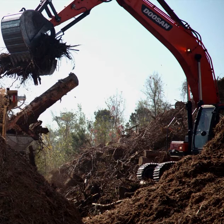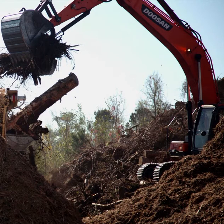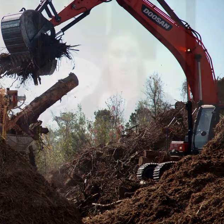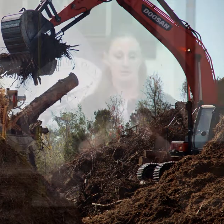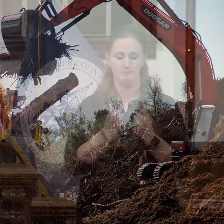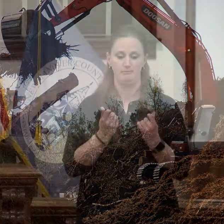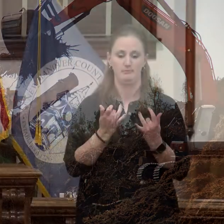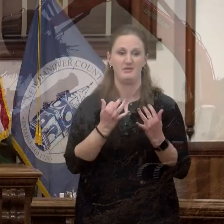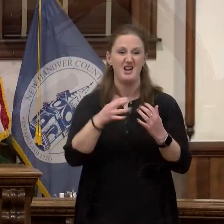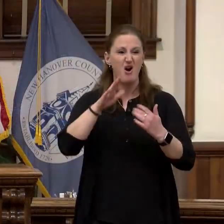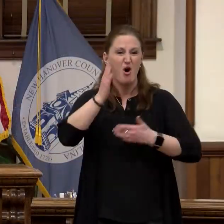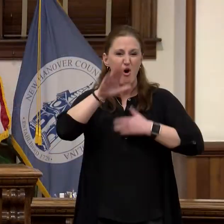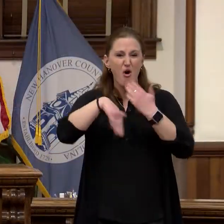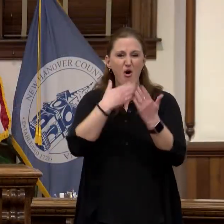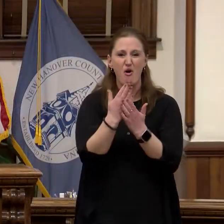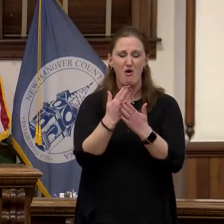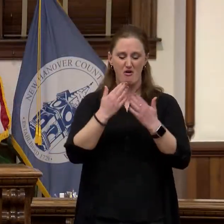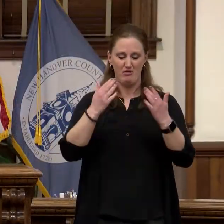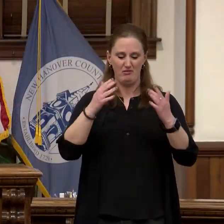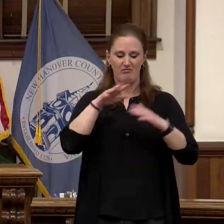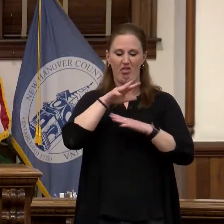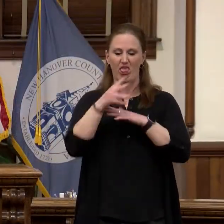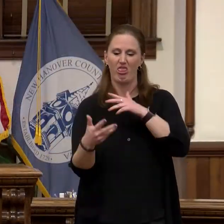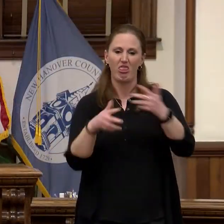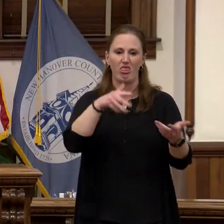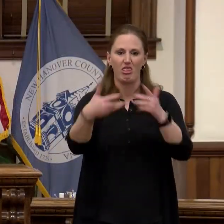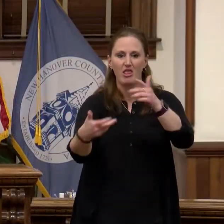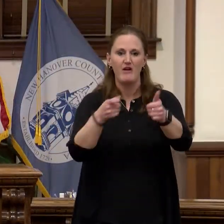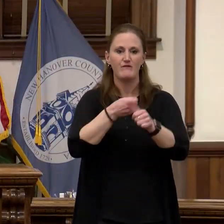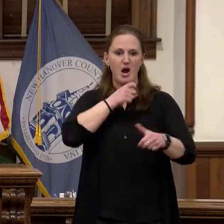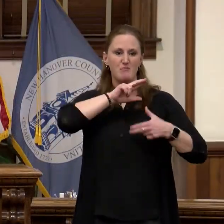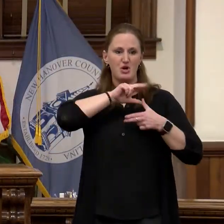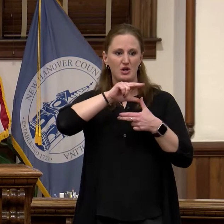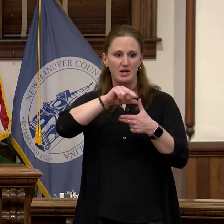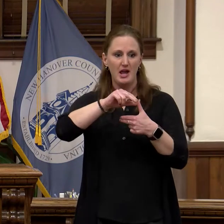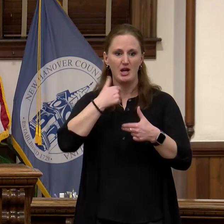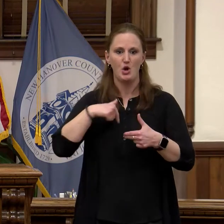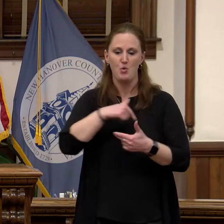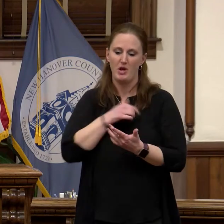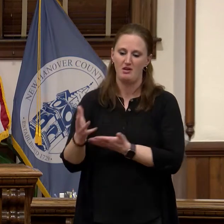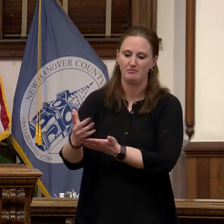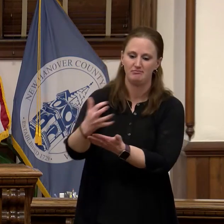Hurricane Florence, that was turned into about 40 acres of mulch at a depth of